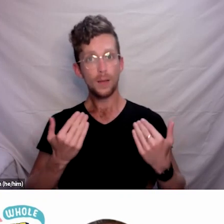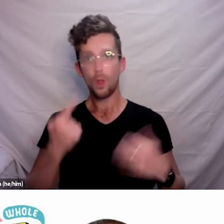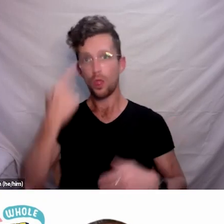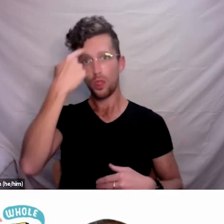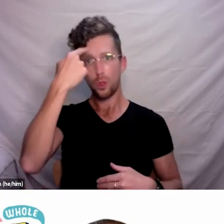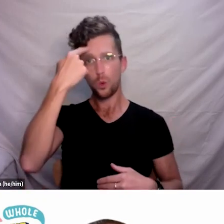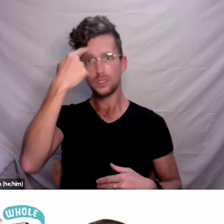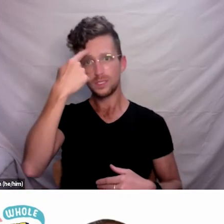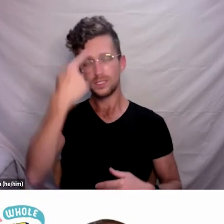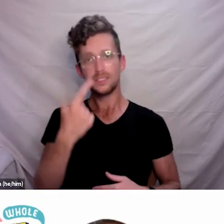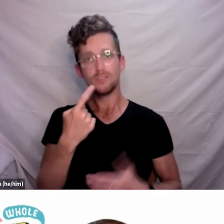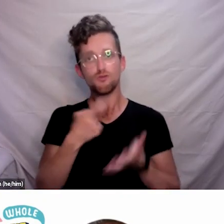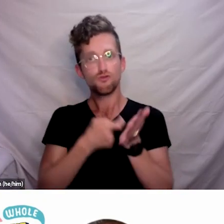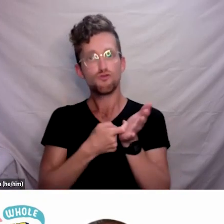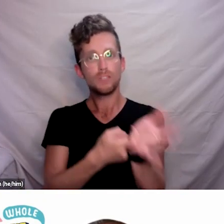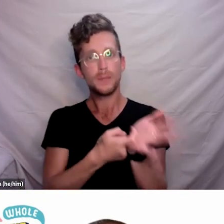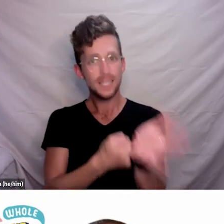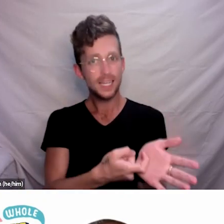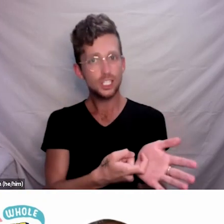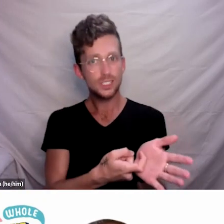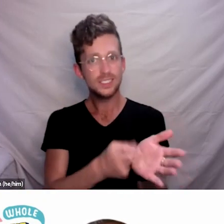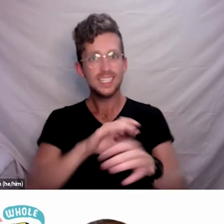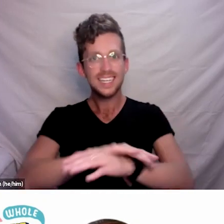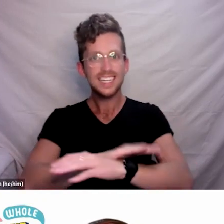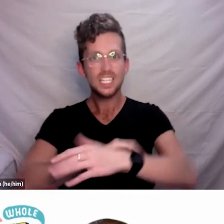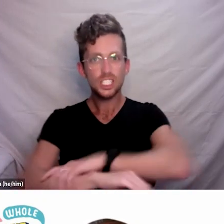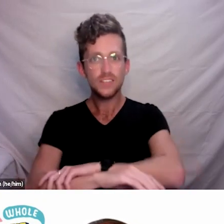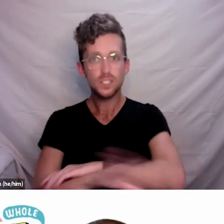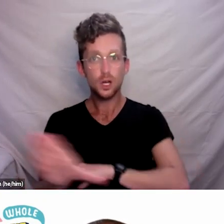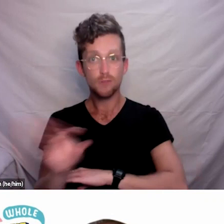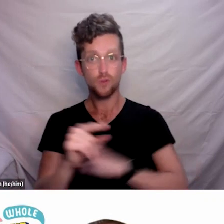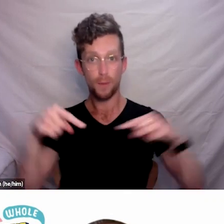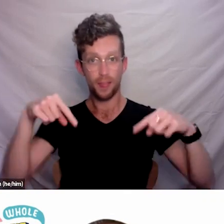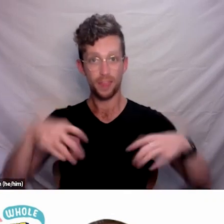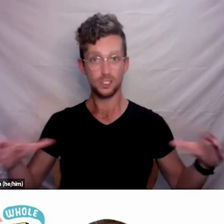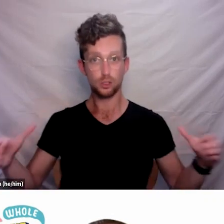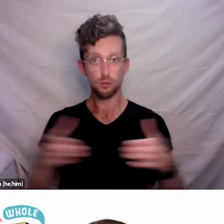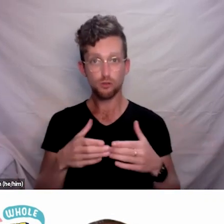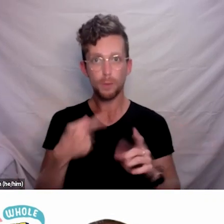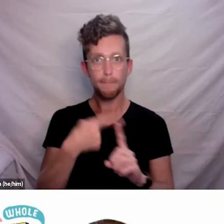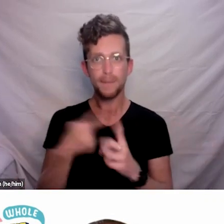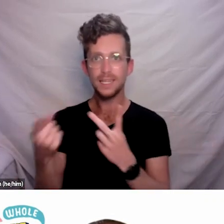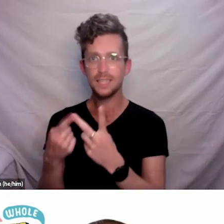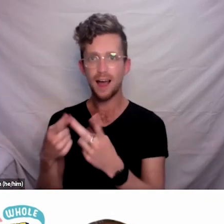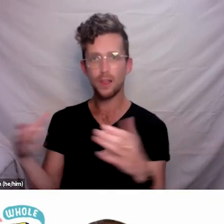from this group and other groups. We will be talking to our network of providers and NASCs